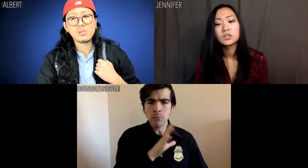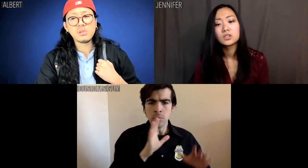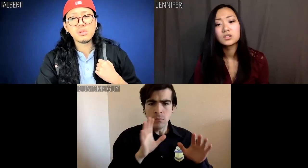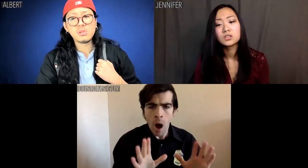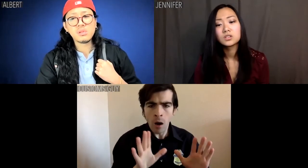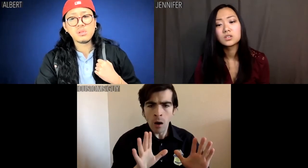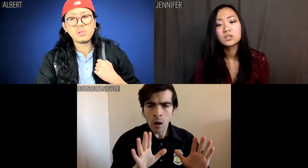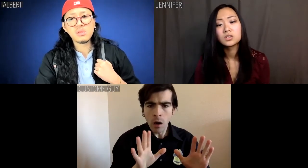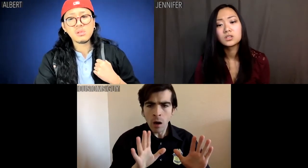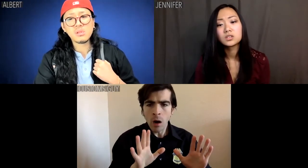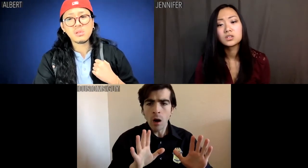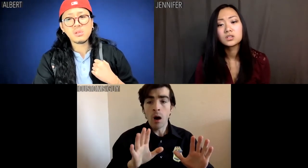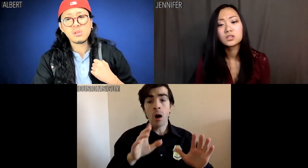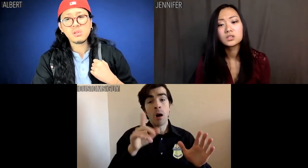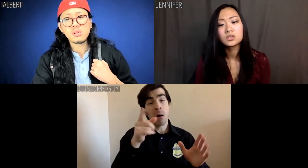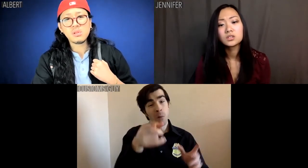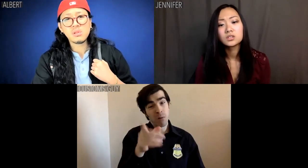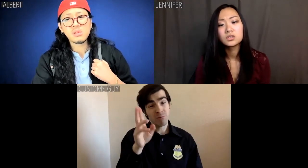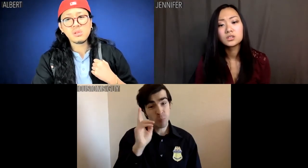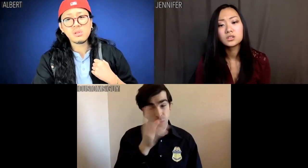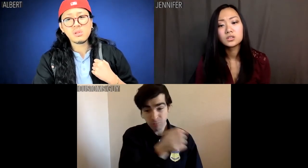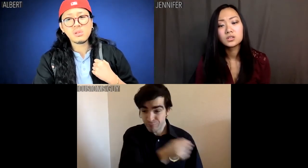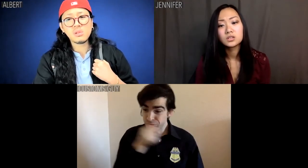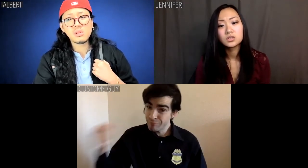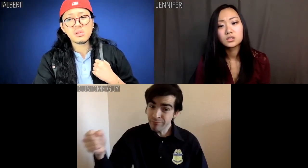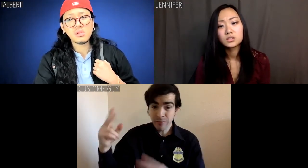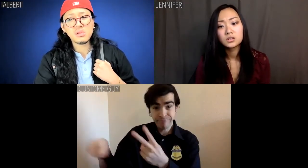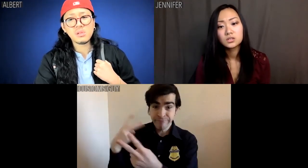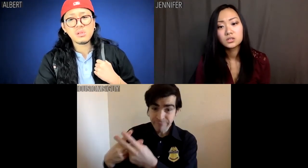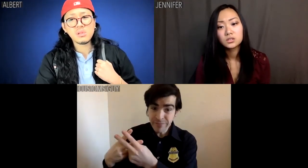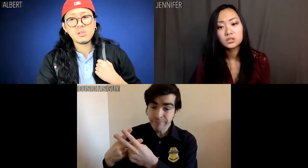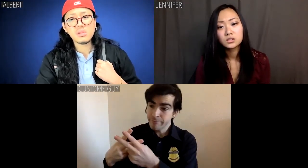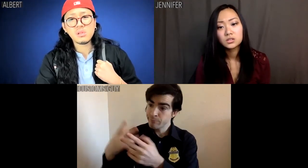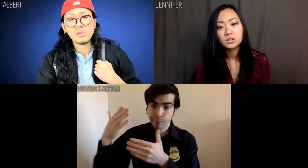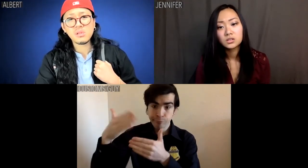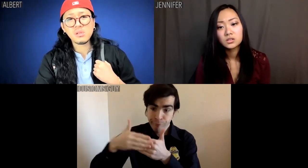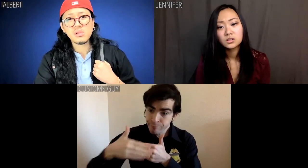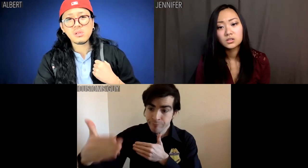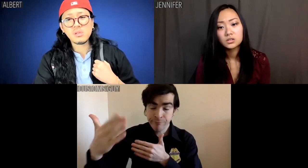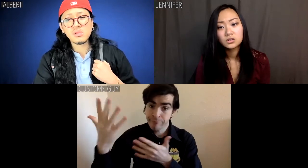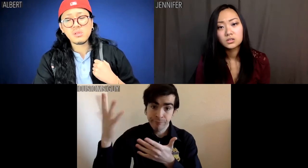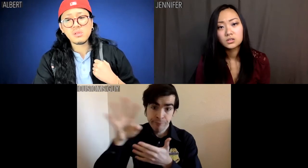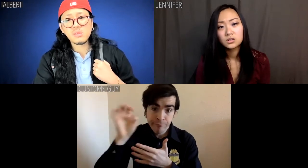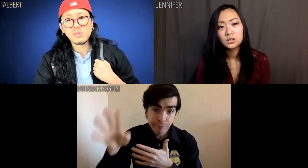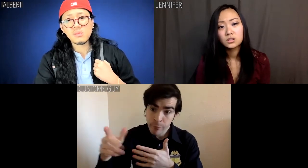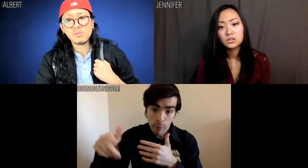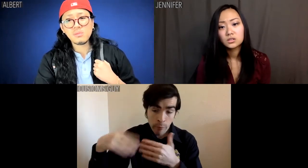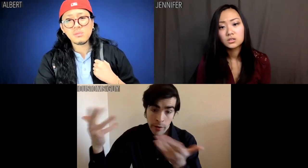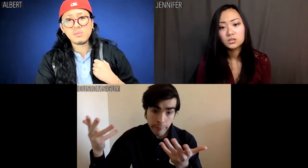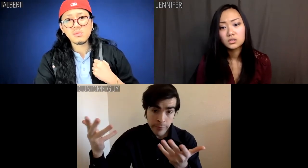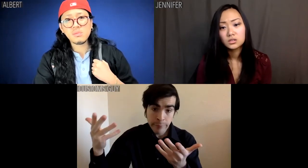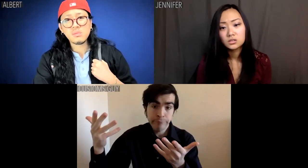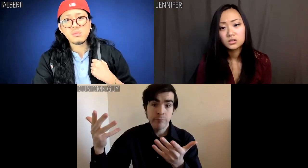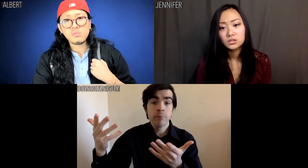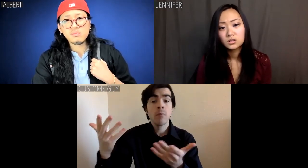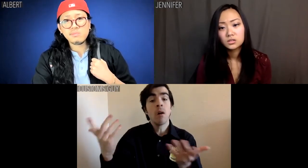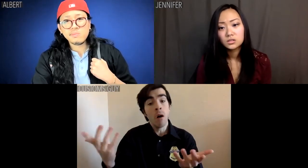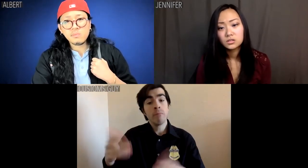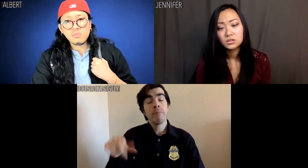but you will be detained here indefinitely